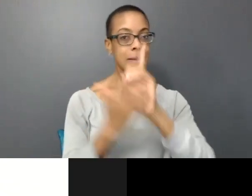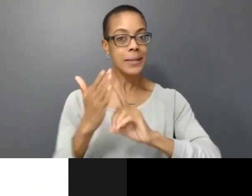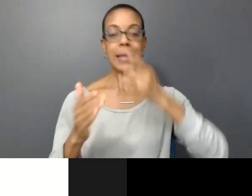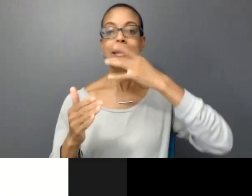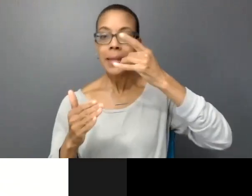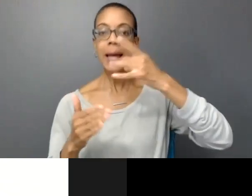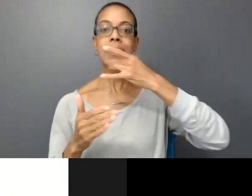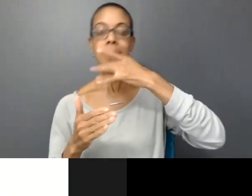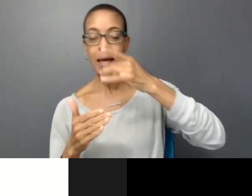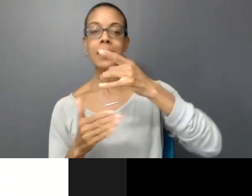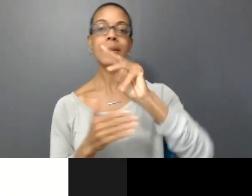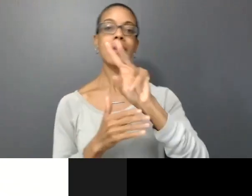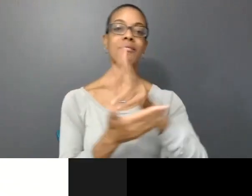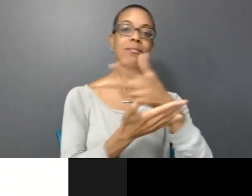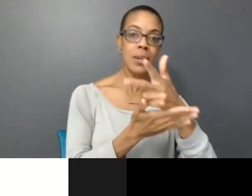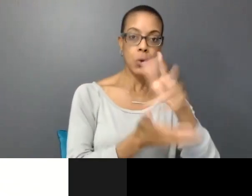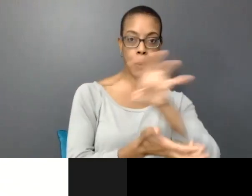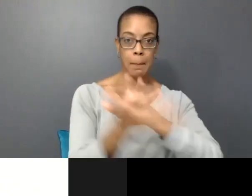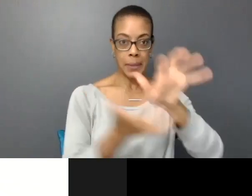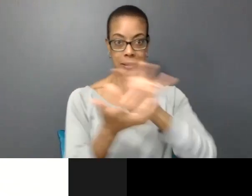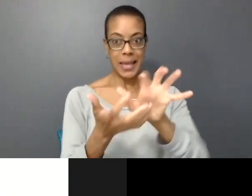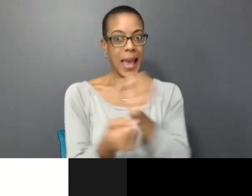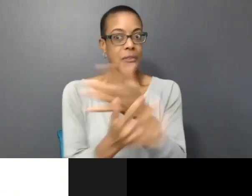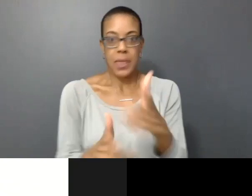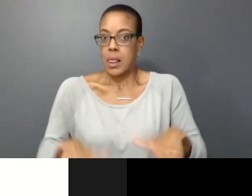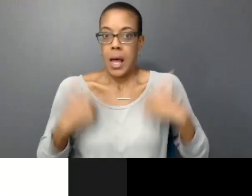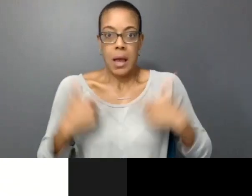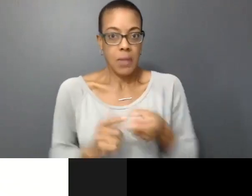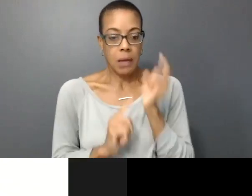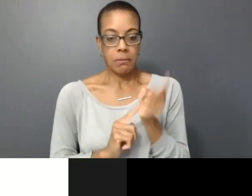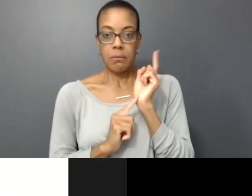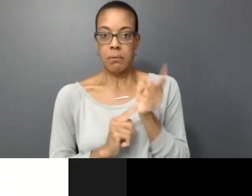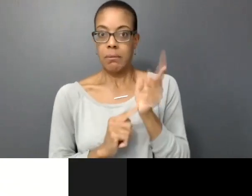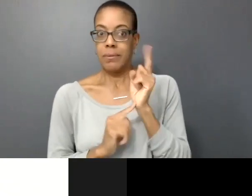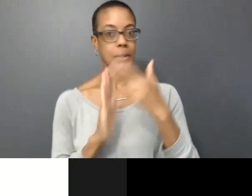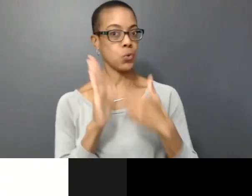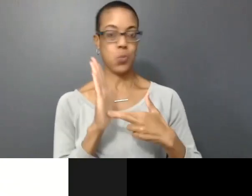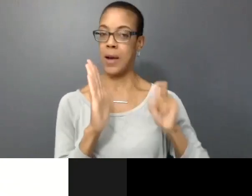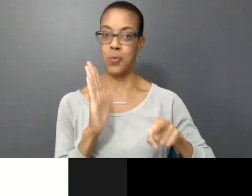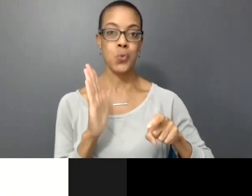So everything has to be done live, that's kind of the rule and I'll share some of the